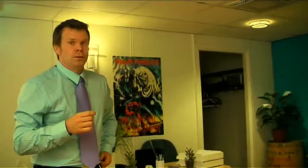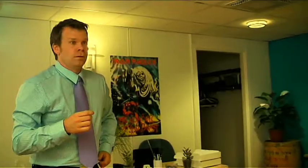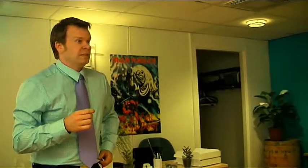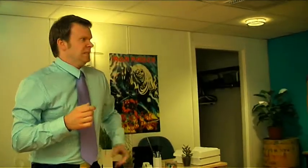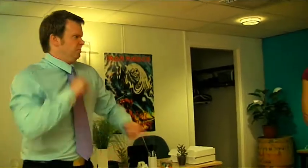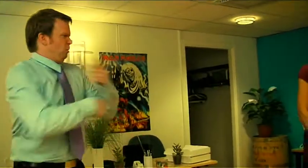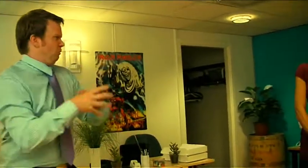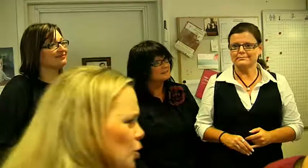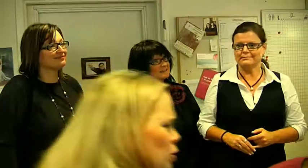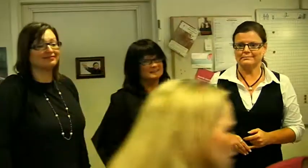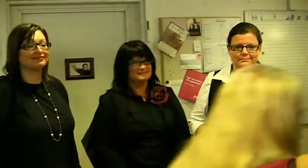We change group!